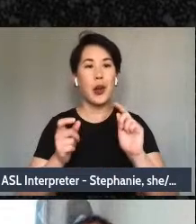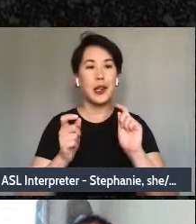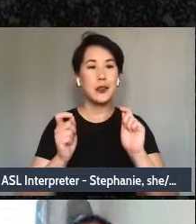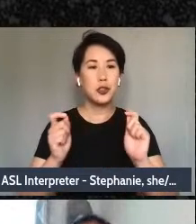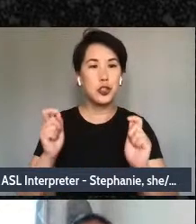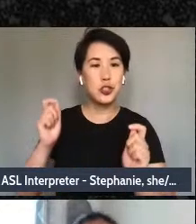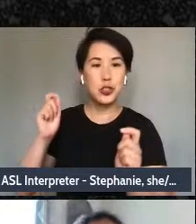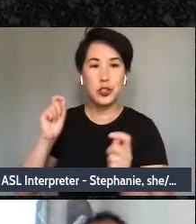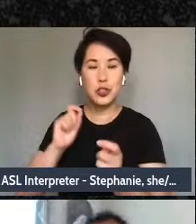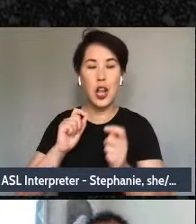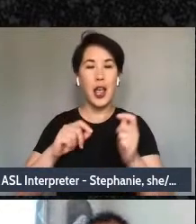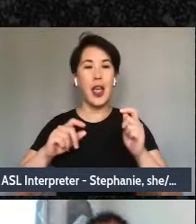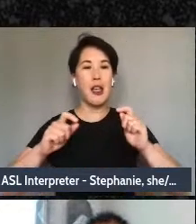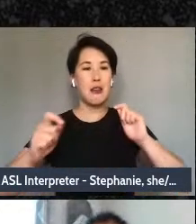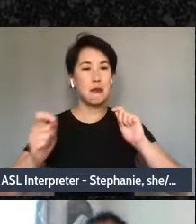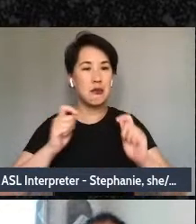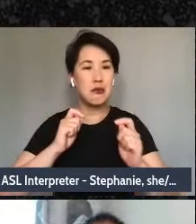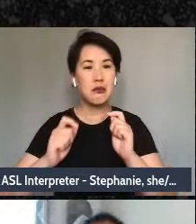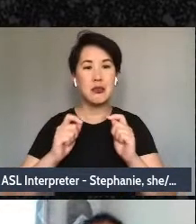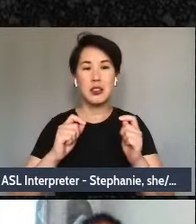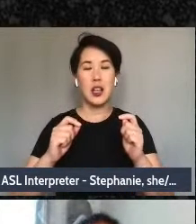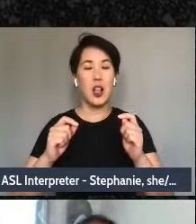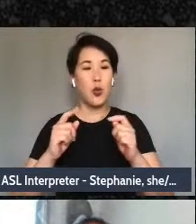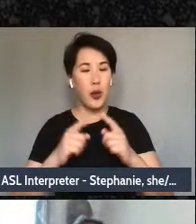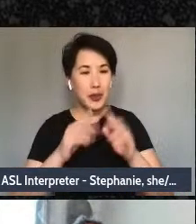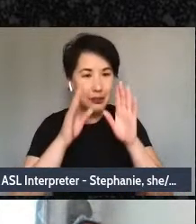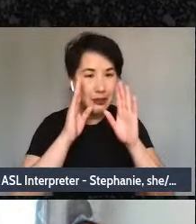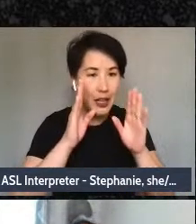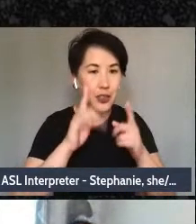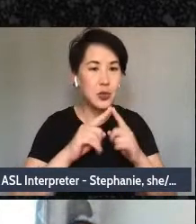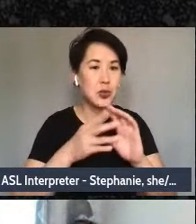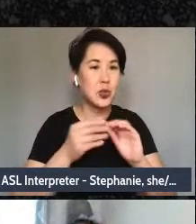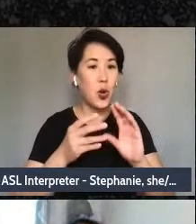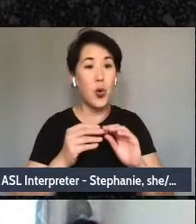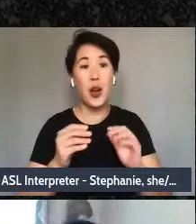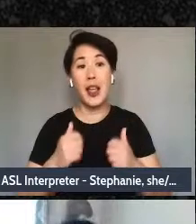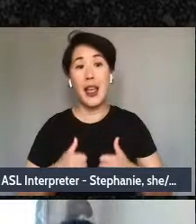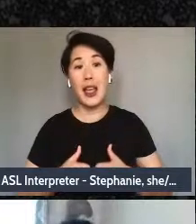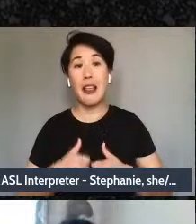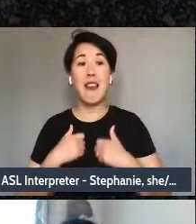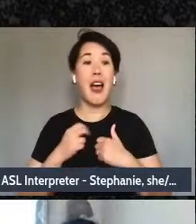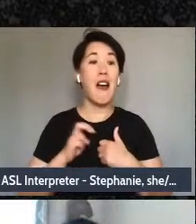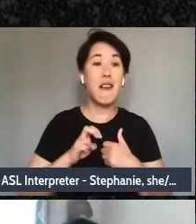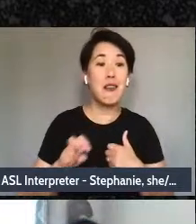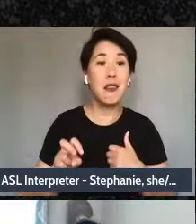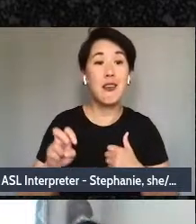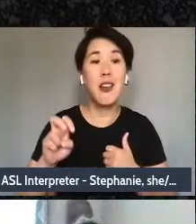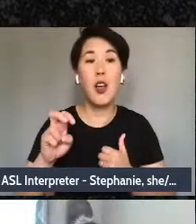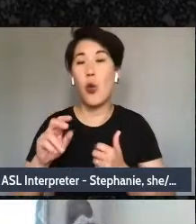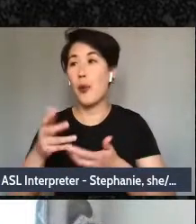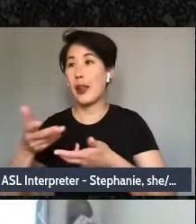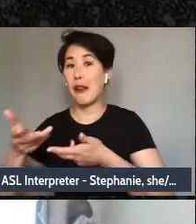when we put attention on them as we move through life, as different systems interact with us. So